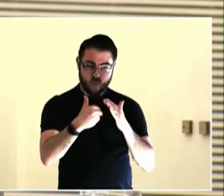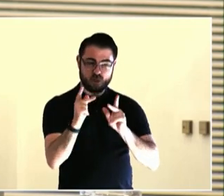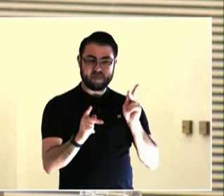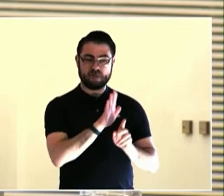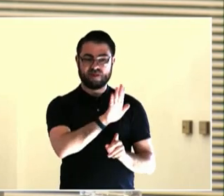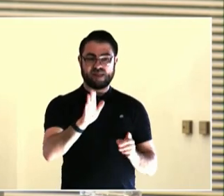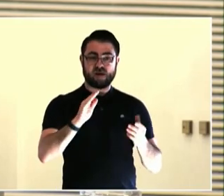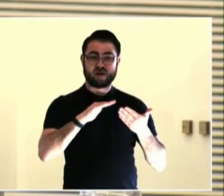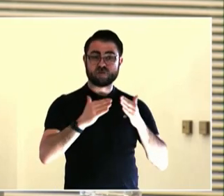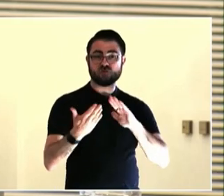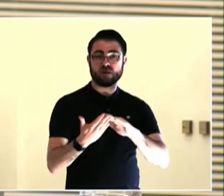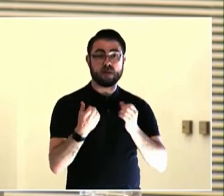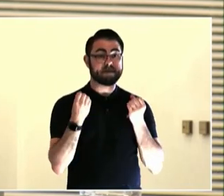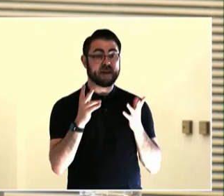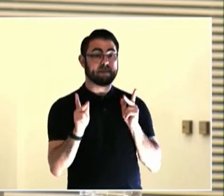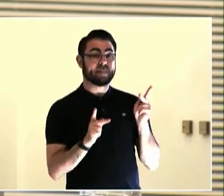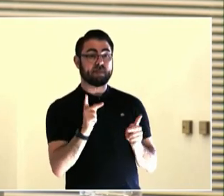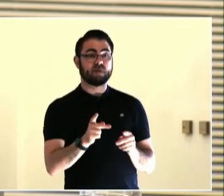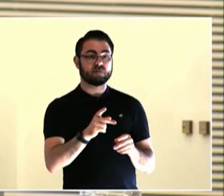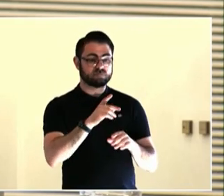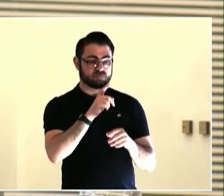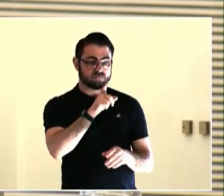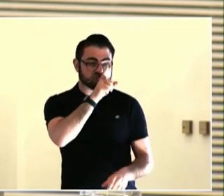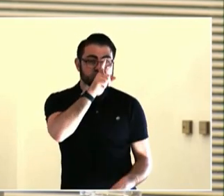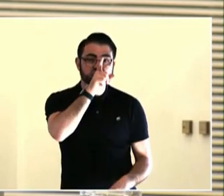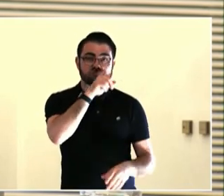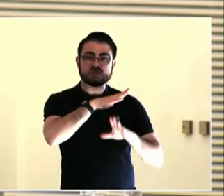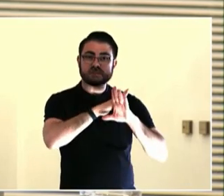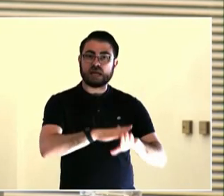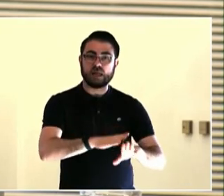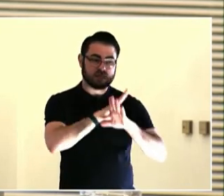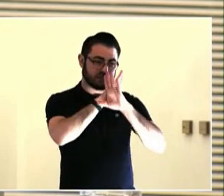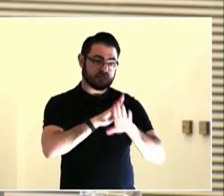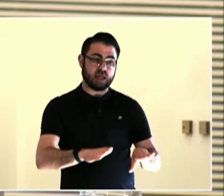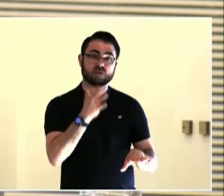Portland, and I'm excited to see that work take off because I do